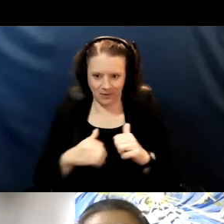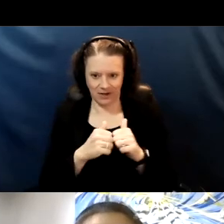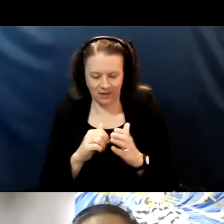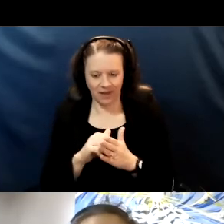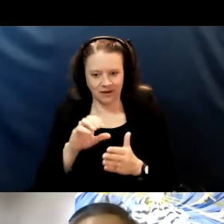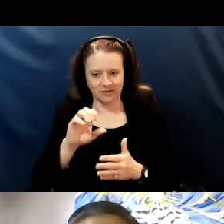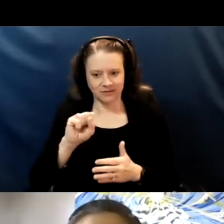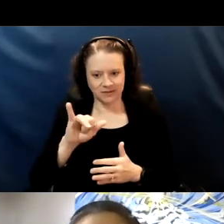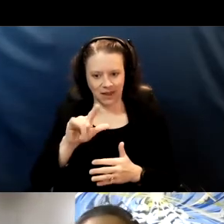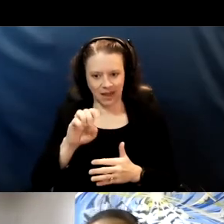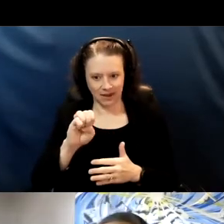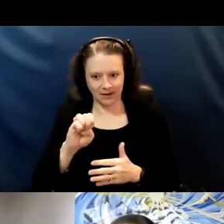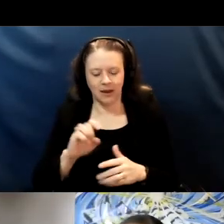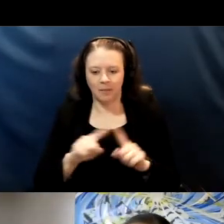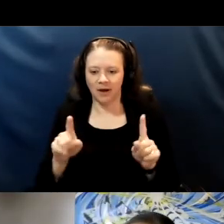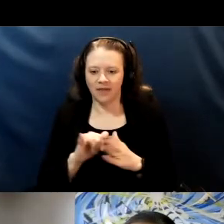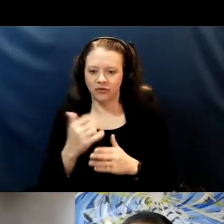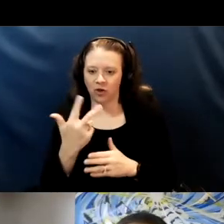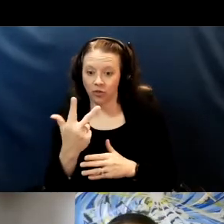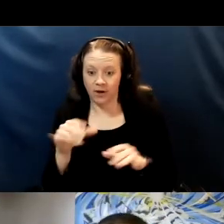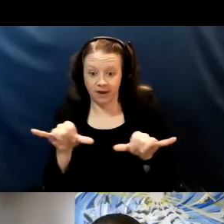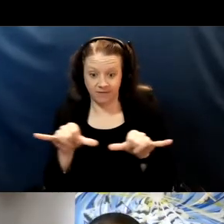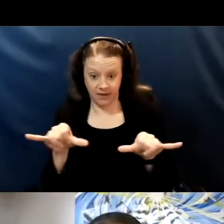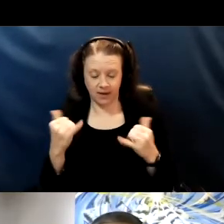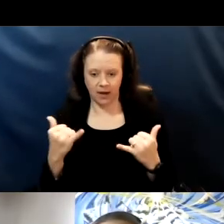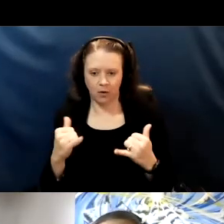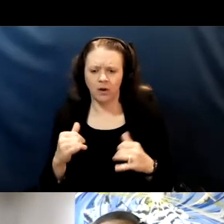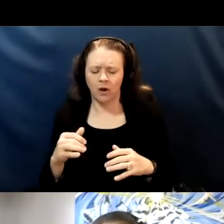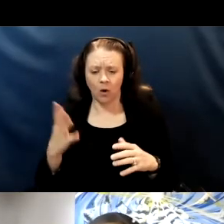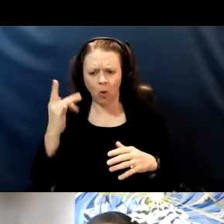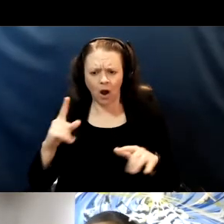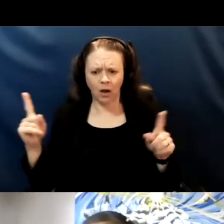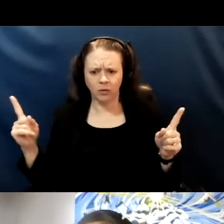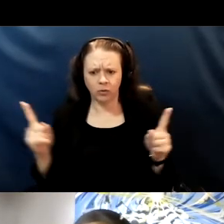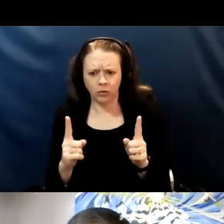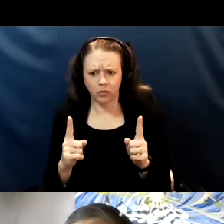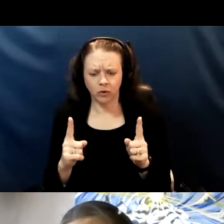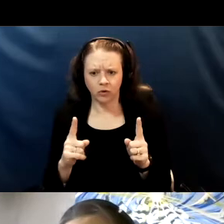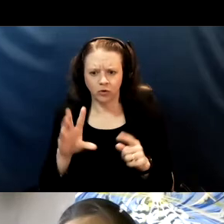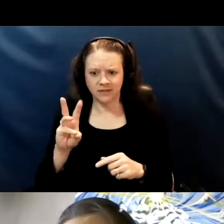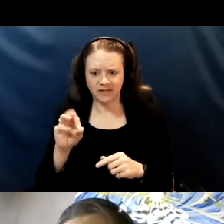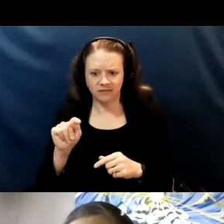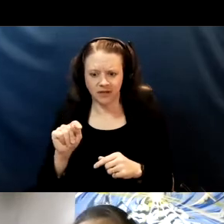And the reason for the change from six feet to three feet is that it's actually the same amount of protection